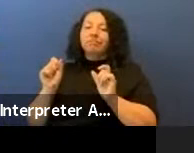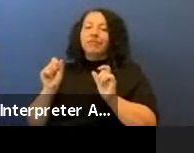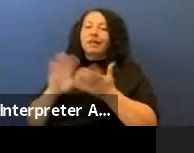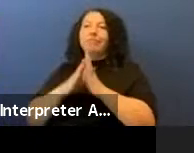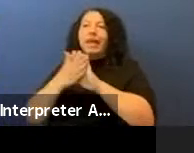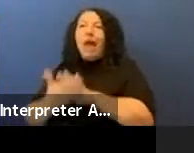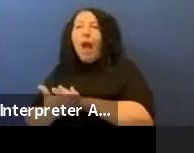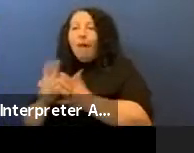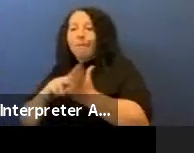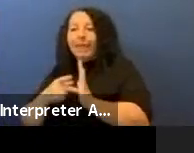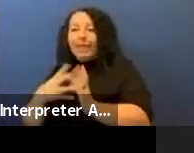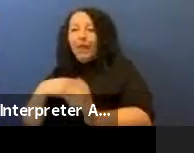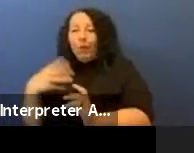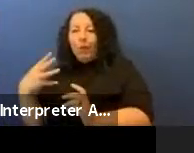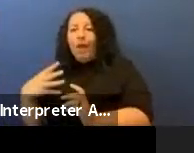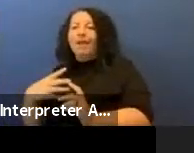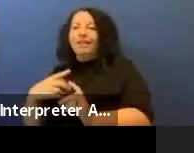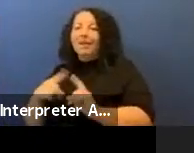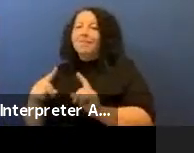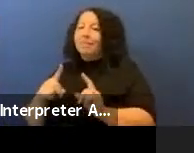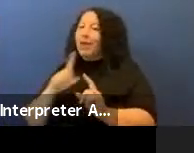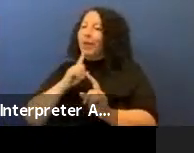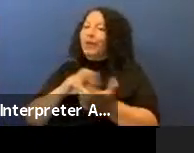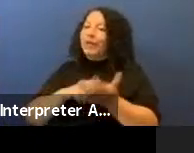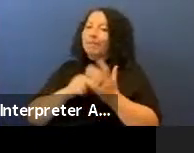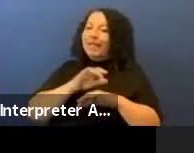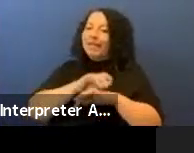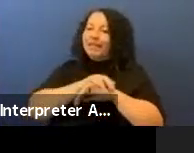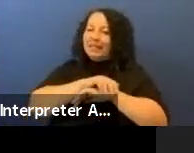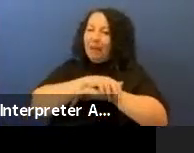or be used as that but it means "spider" because